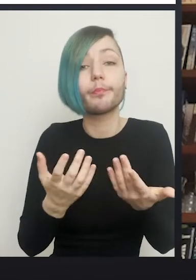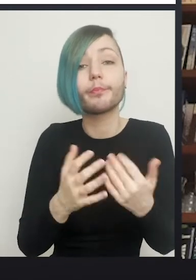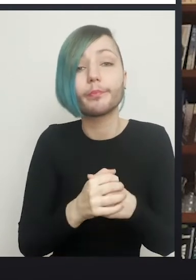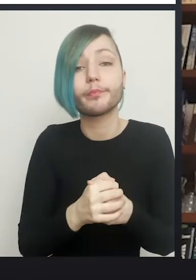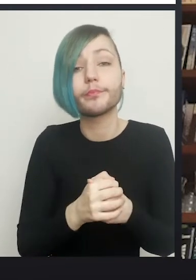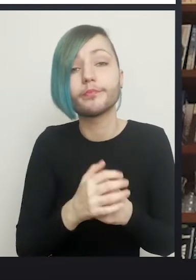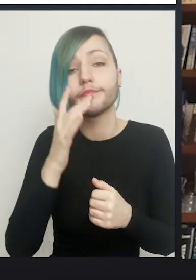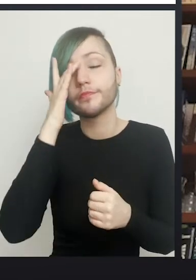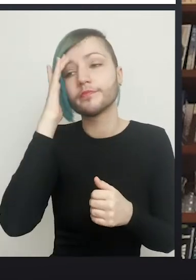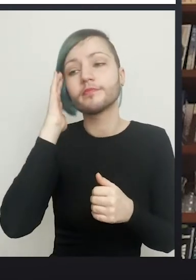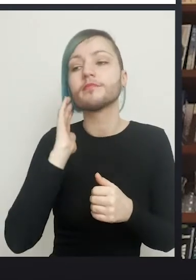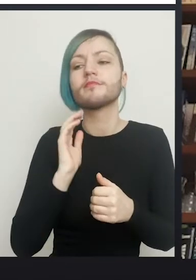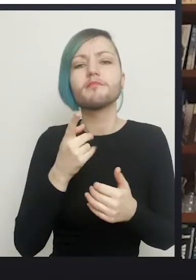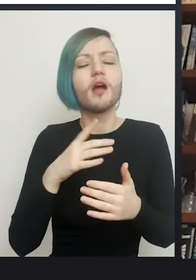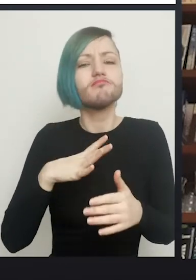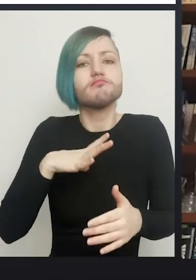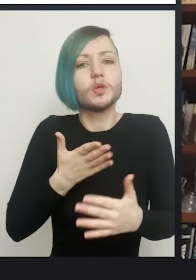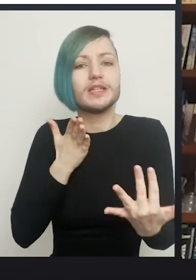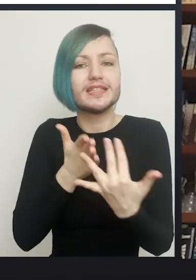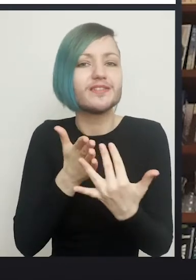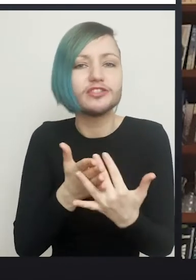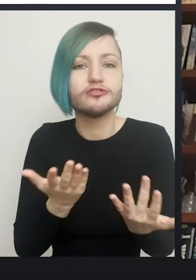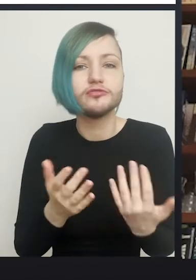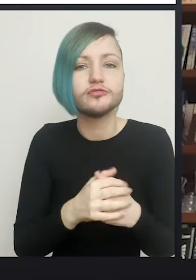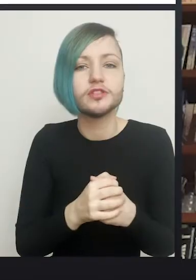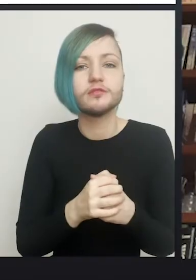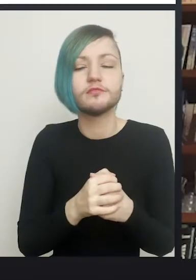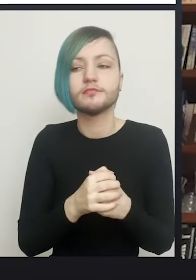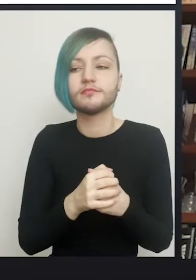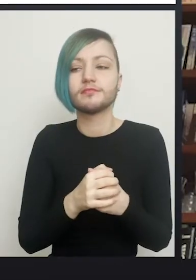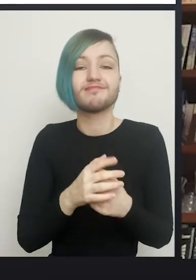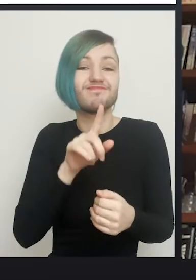That never needs any intervention, you can't unfortunately redo the clitoris,